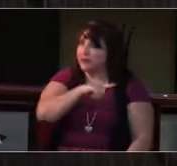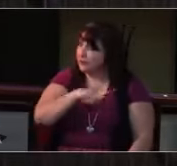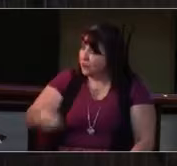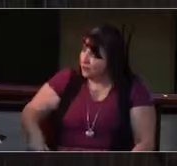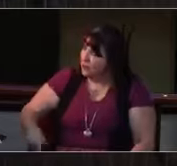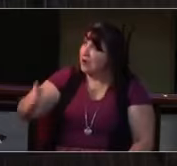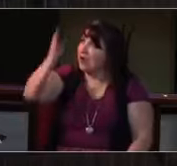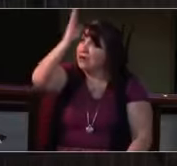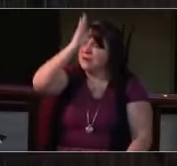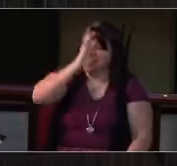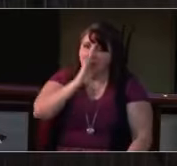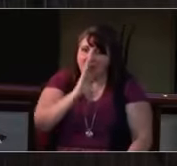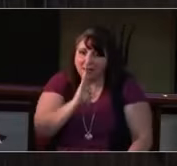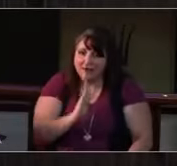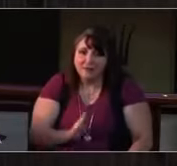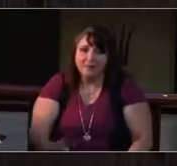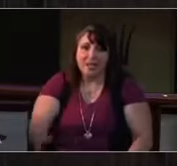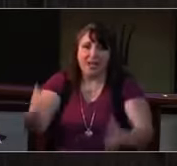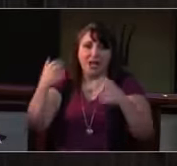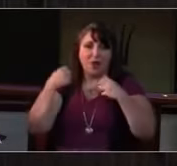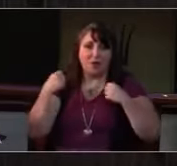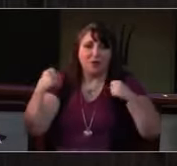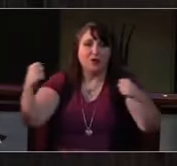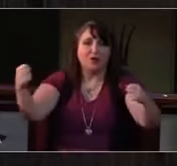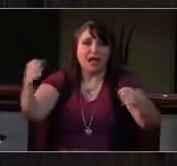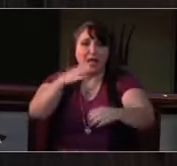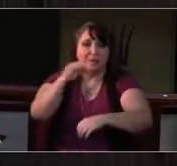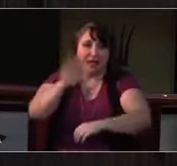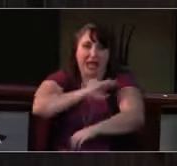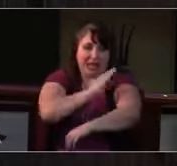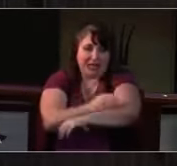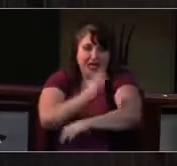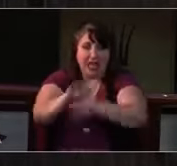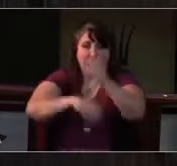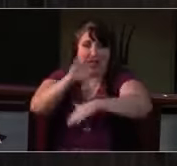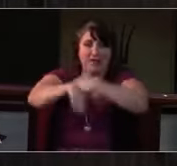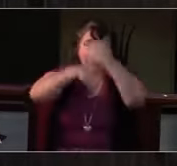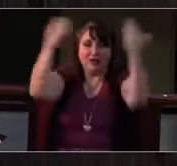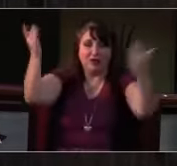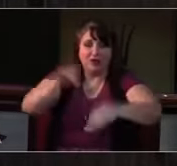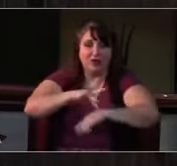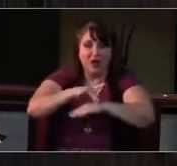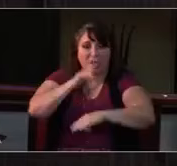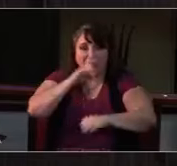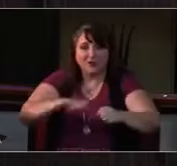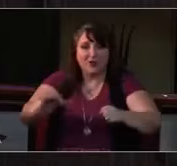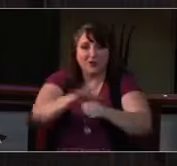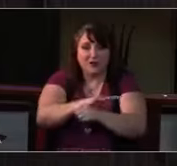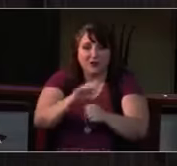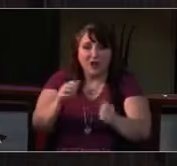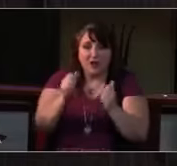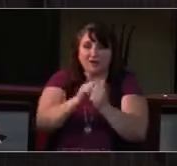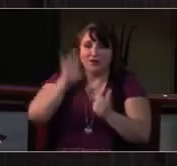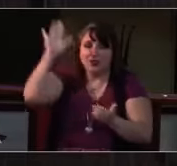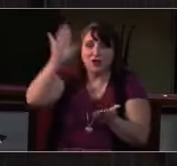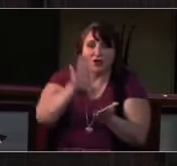and in rising, has brought us to eternal life. And so with Mary Magdalene and Peter and all the witnesses of the Resurrection,